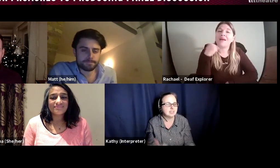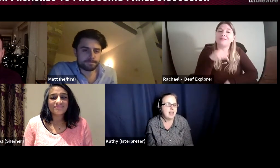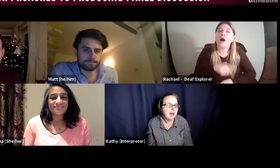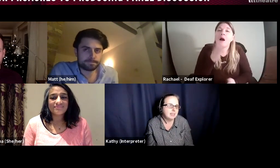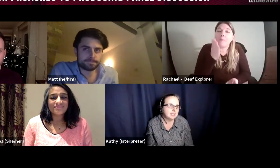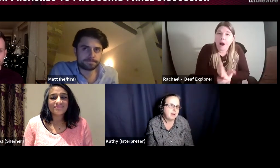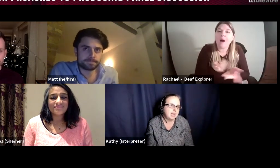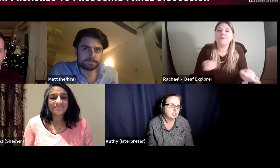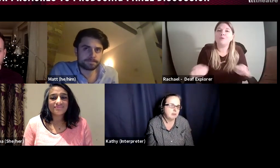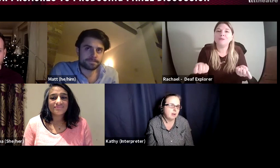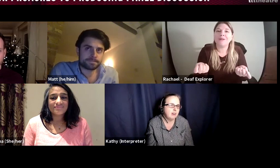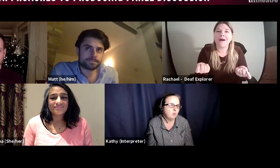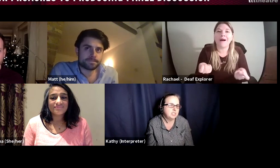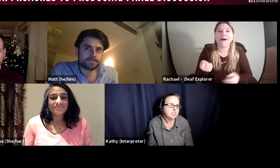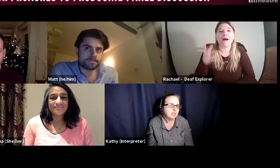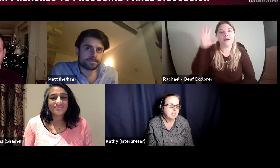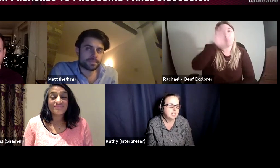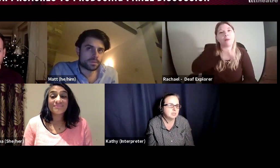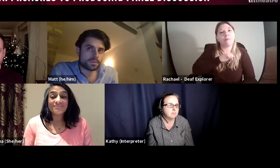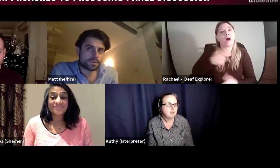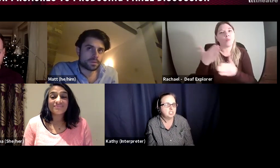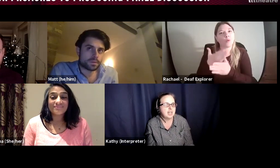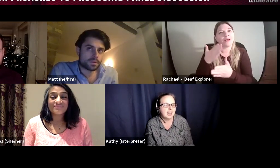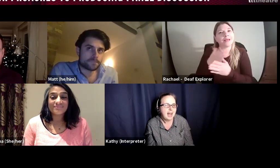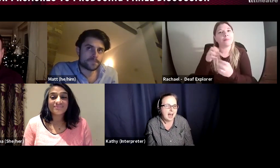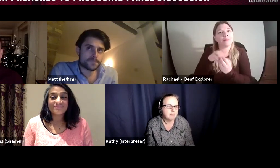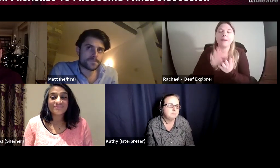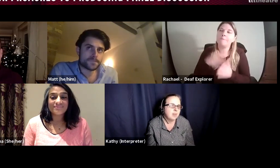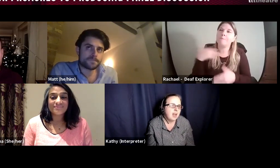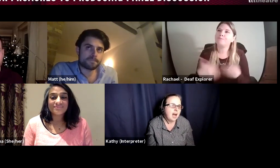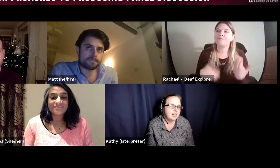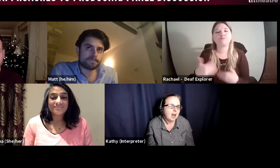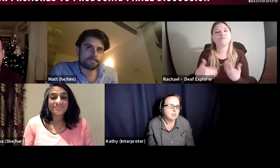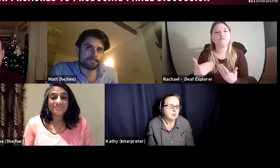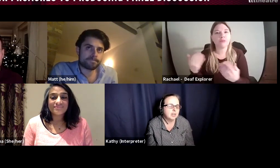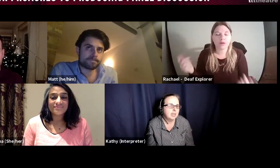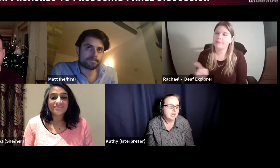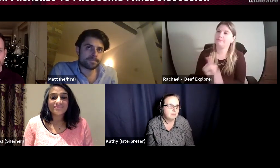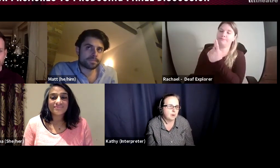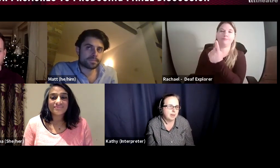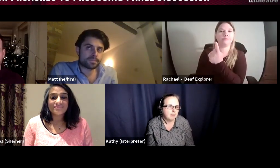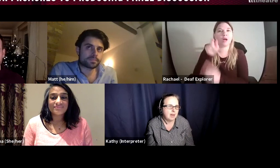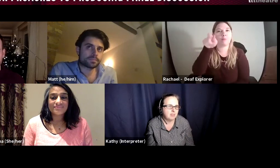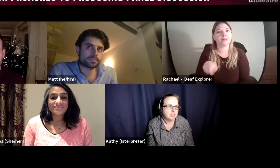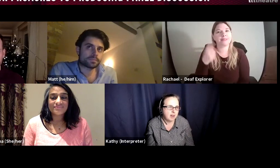out into the mainstream and wanted to bridge that gap, and I was were in Birmingham at the time,